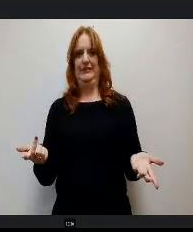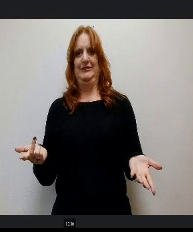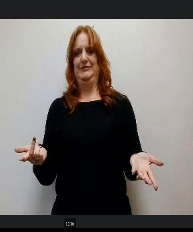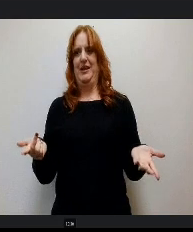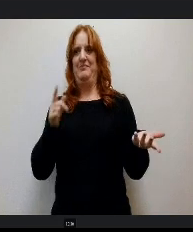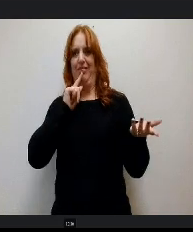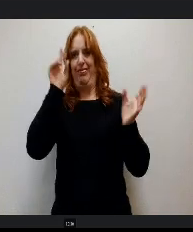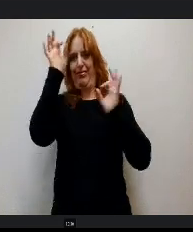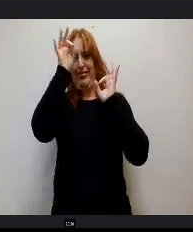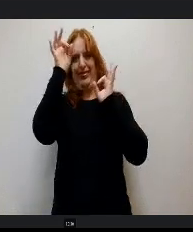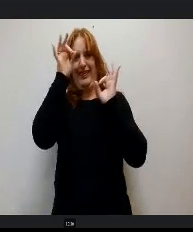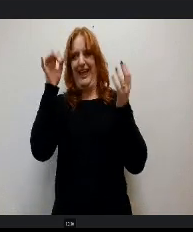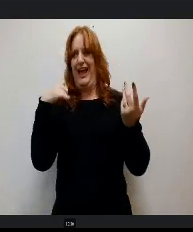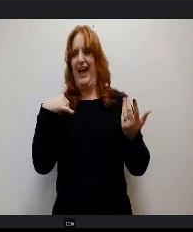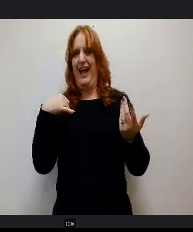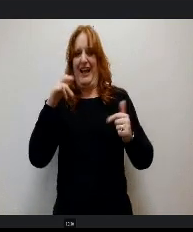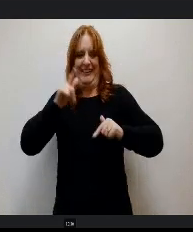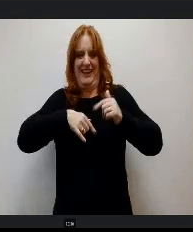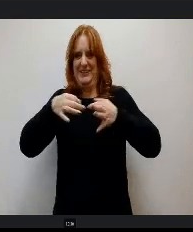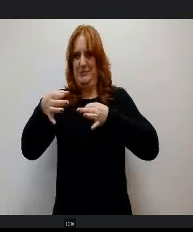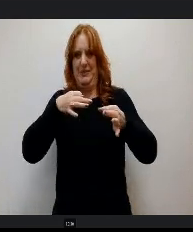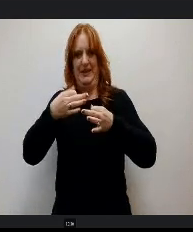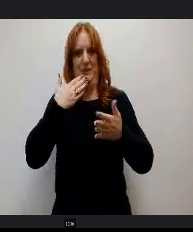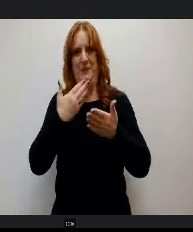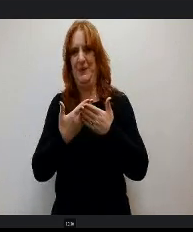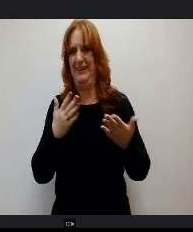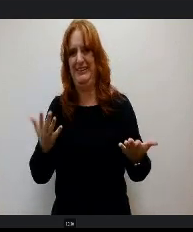I will not do its service because it was so you these